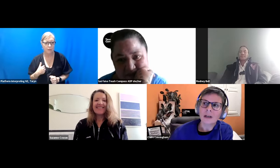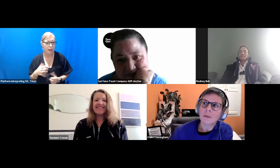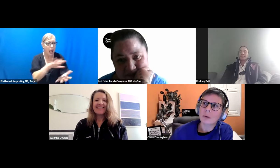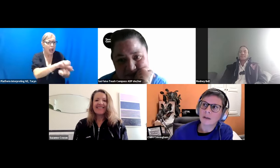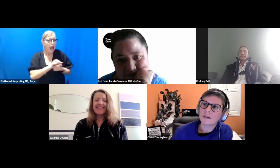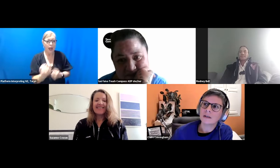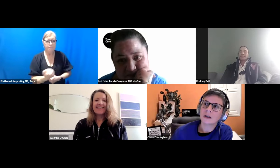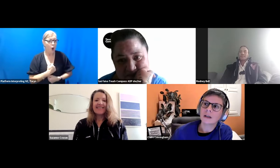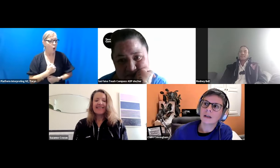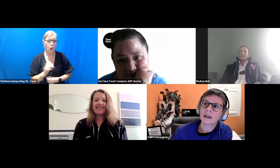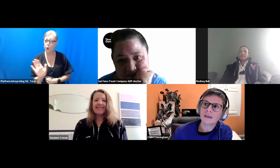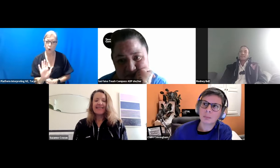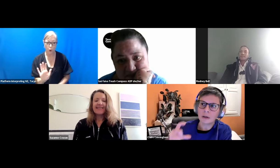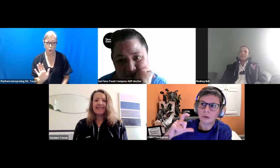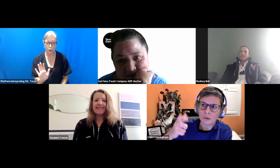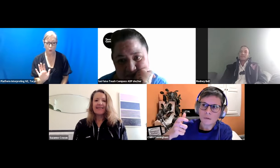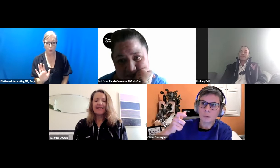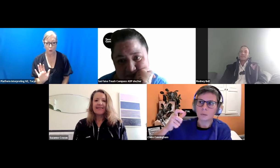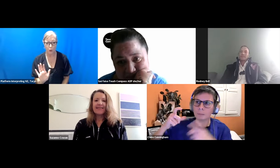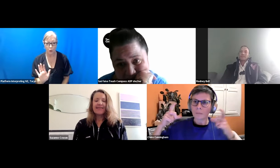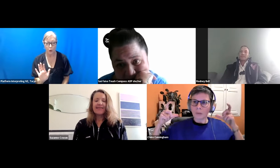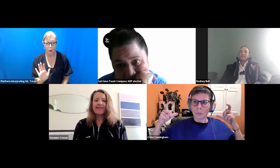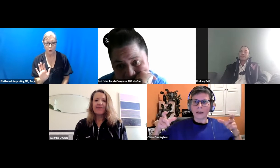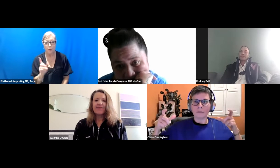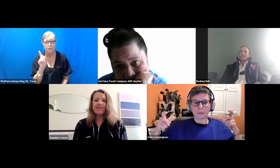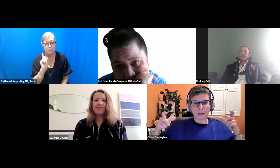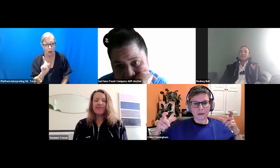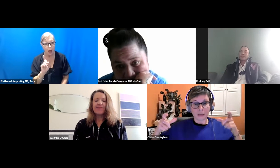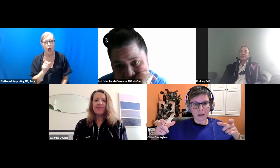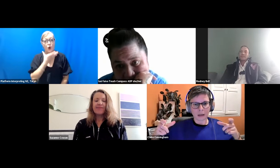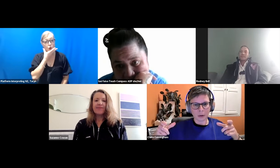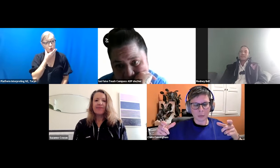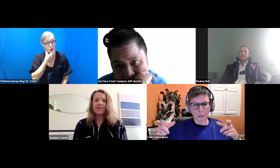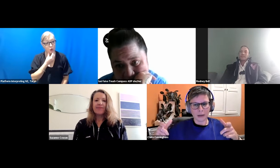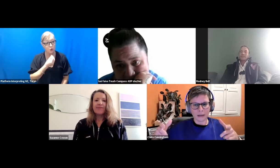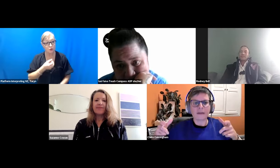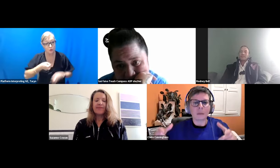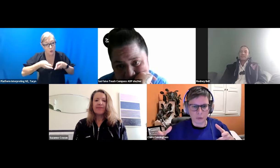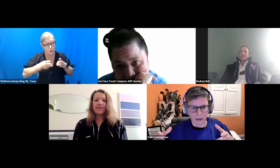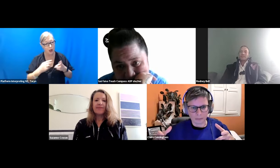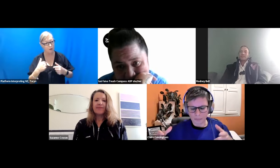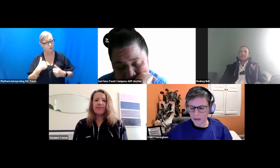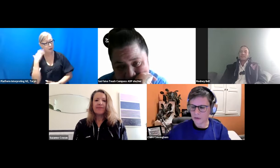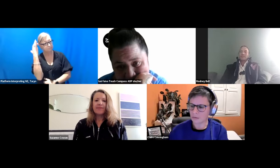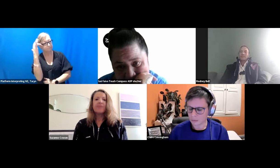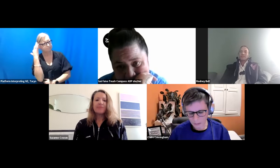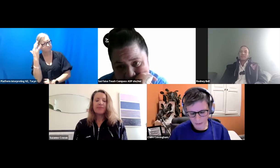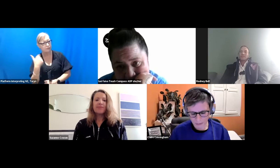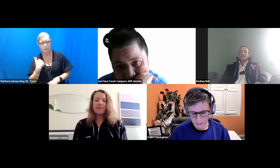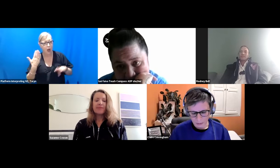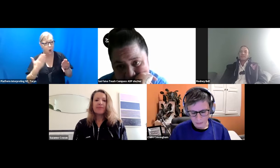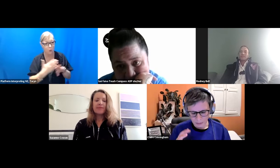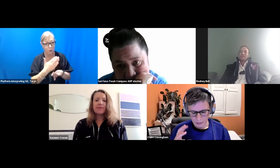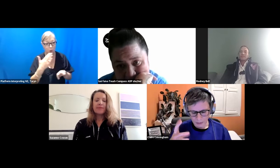But it's been a useful way for me to think about what it is that I'm doing, and so some of the- I